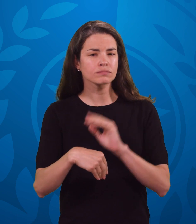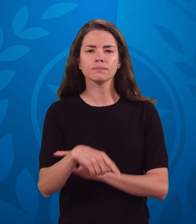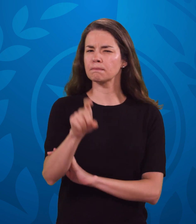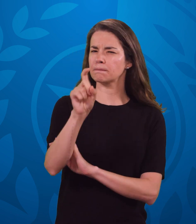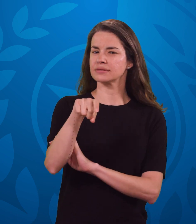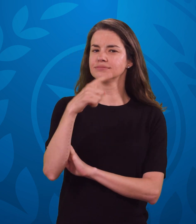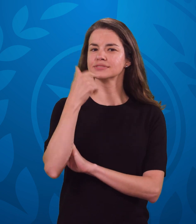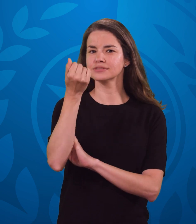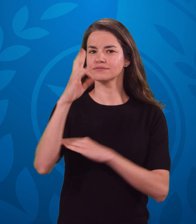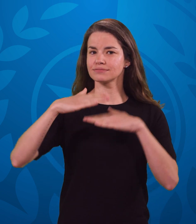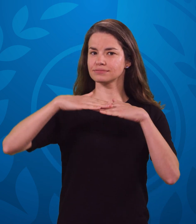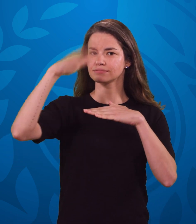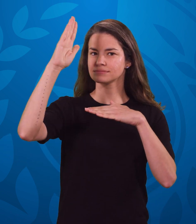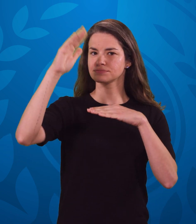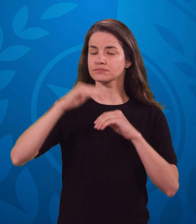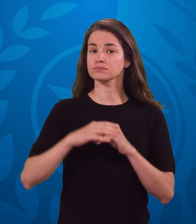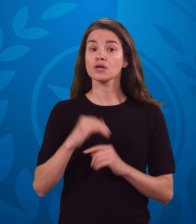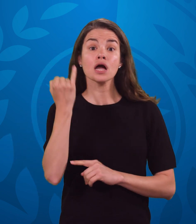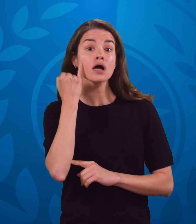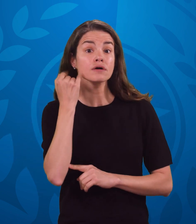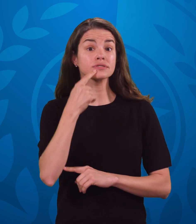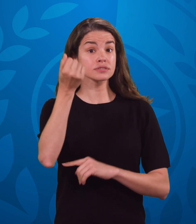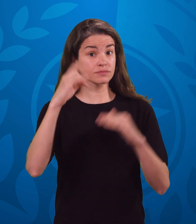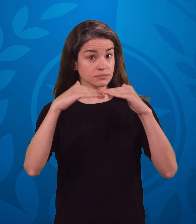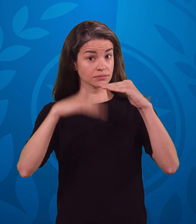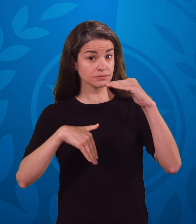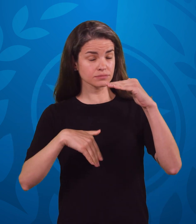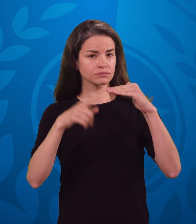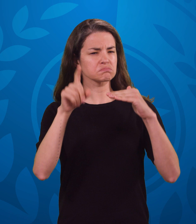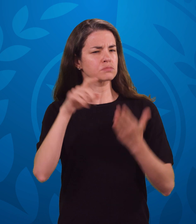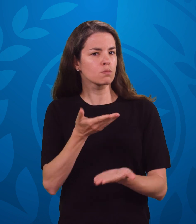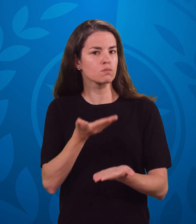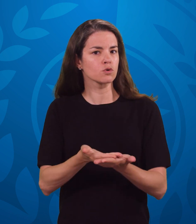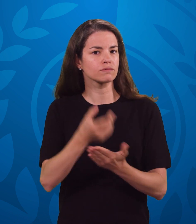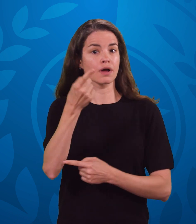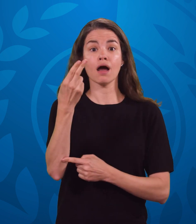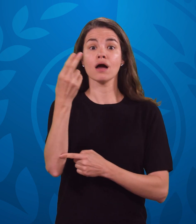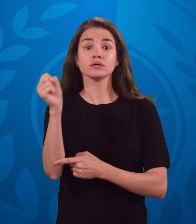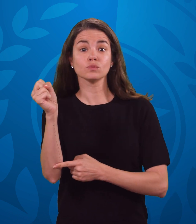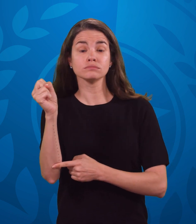Applicants must be at least 17 years old, or if younger than 17, provide proof of